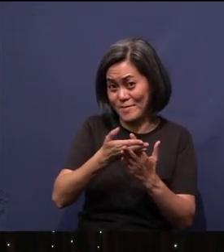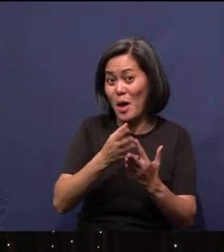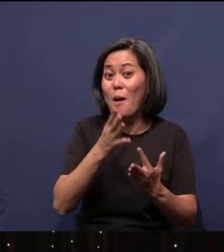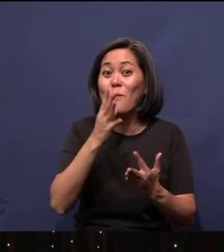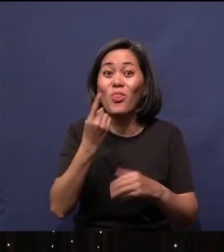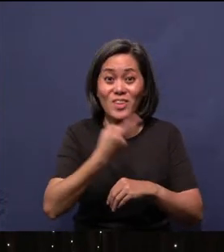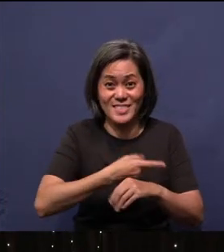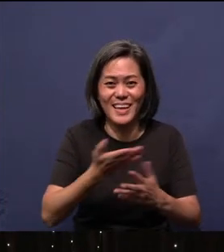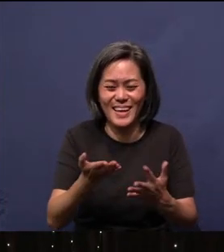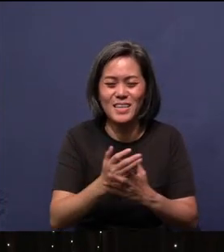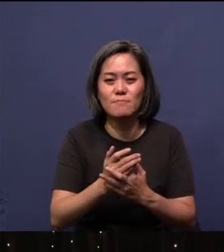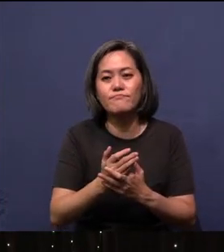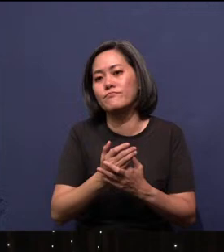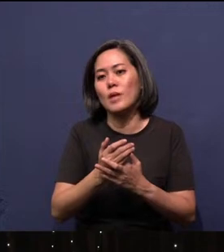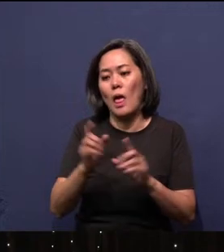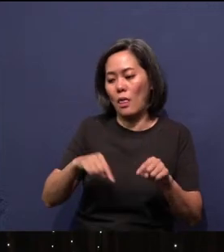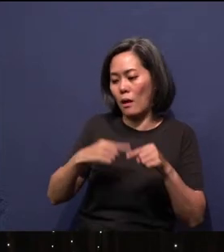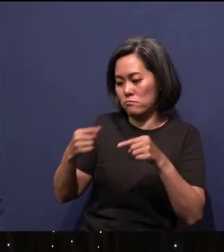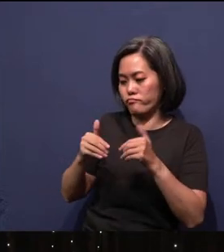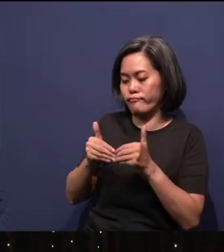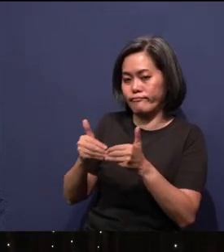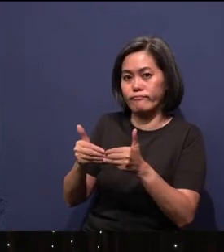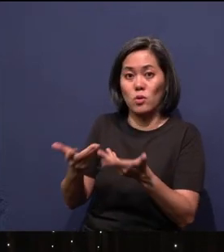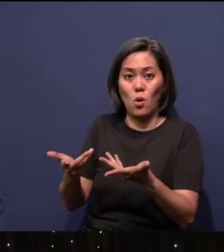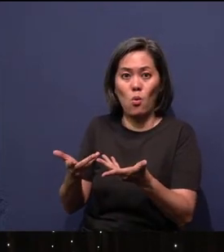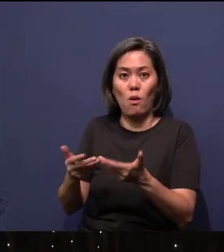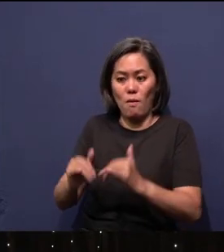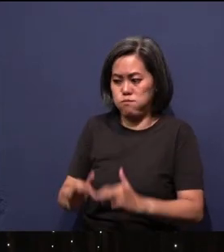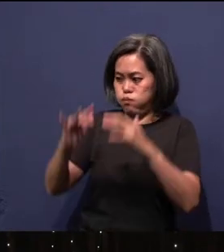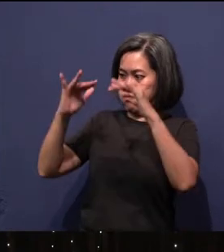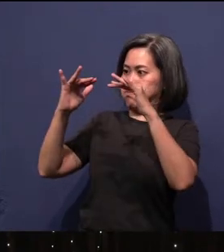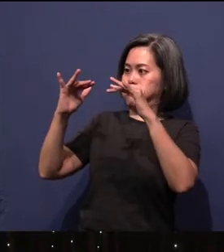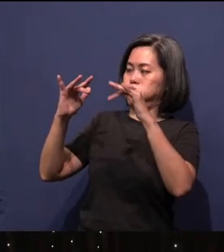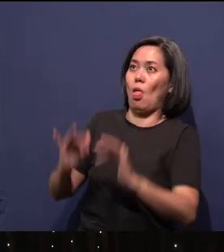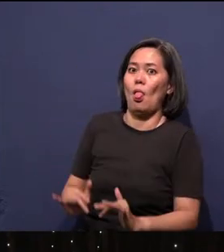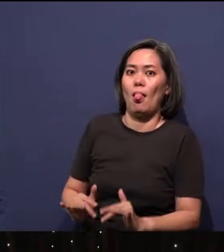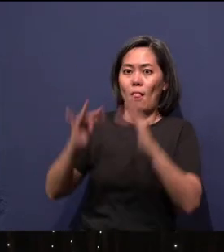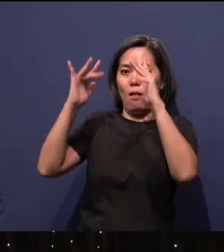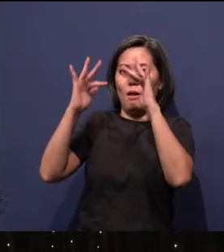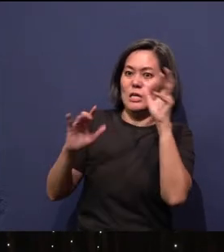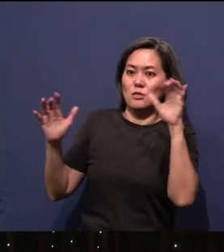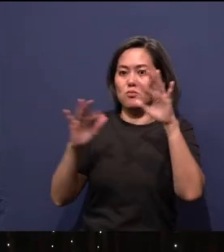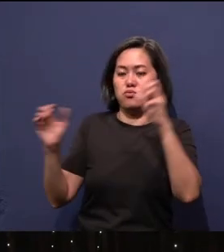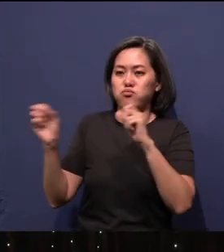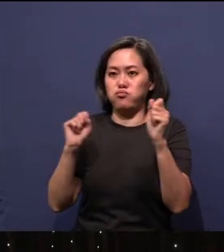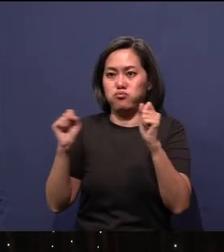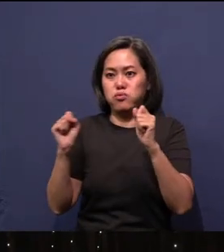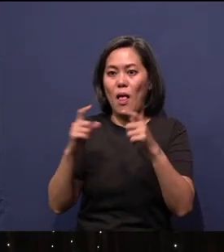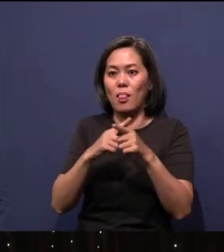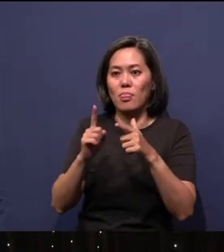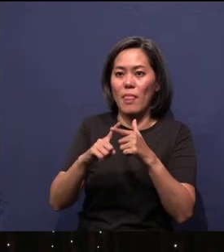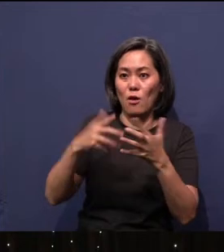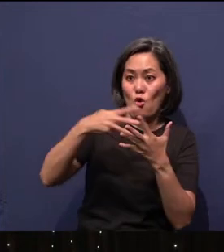And then after that, we'll go to the flood. Flood, rush-rush-rush… then we got the rainbow. And